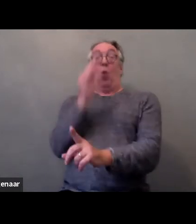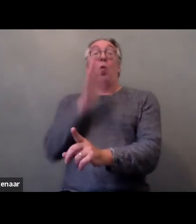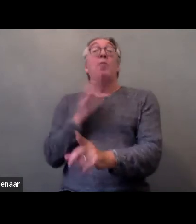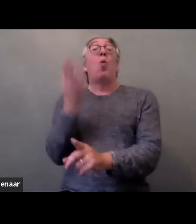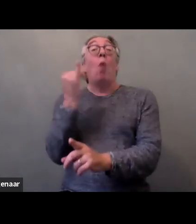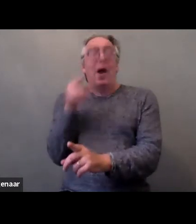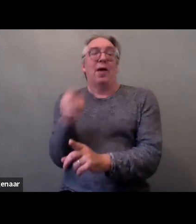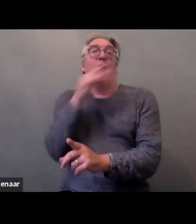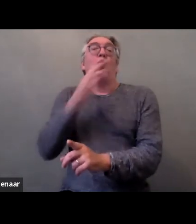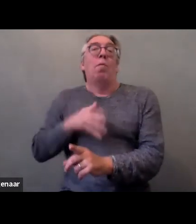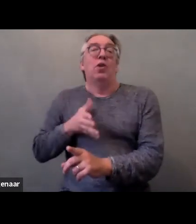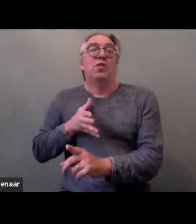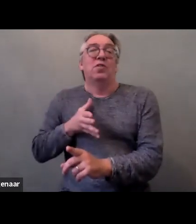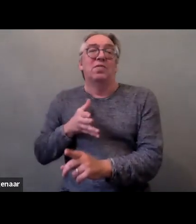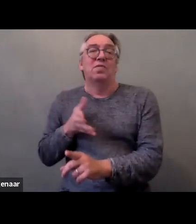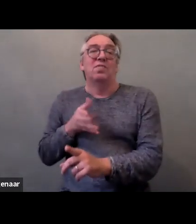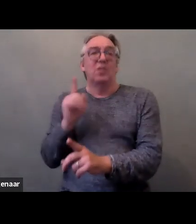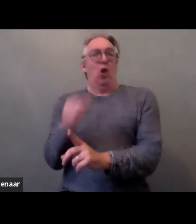and that affects them disproportionately.